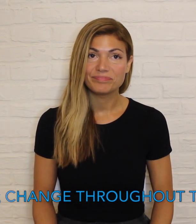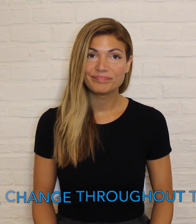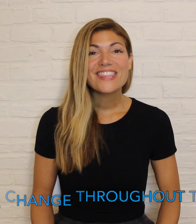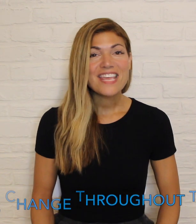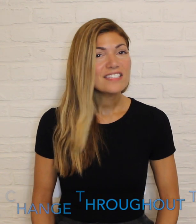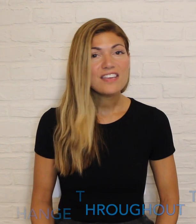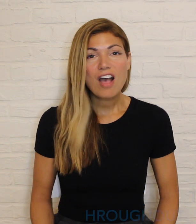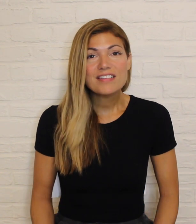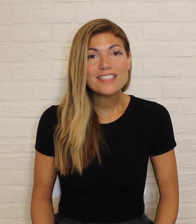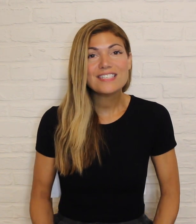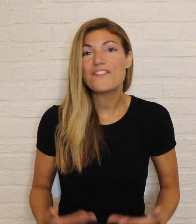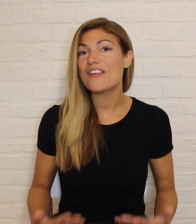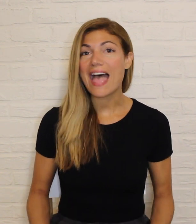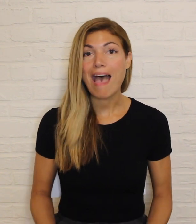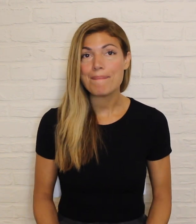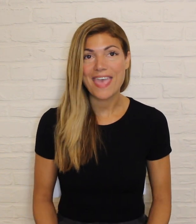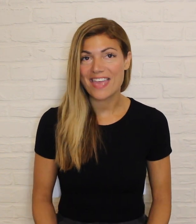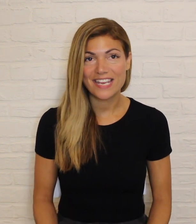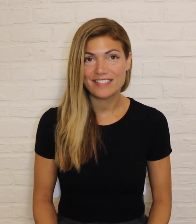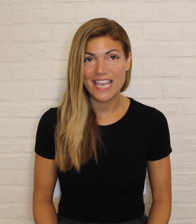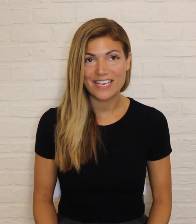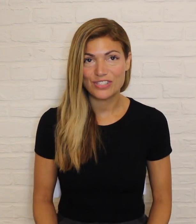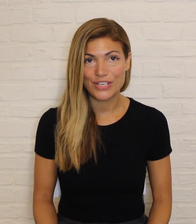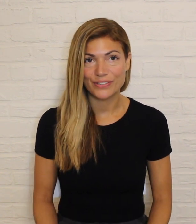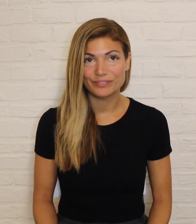Things can cause us to feel happy and excited too.